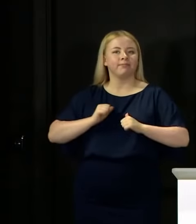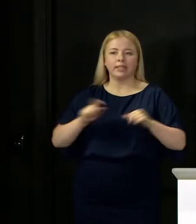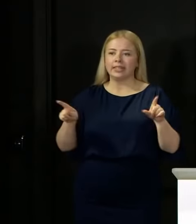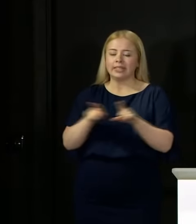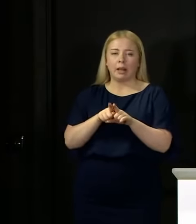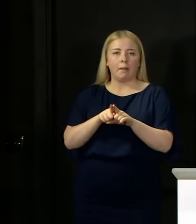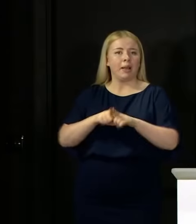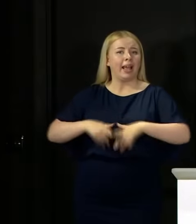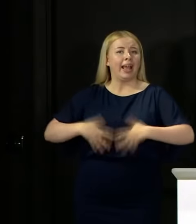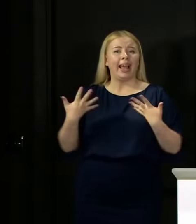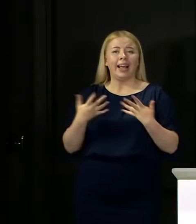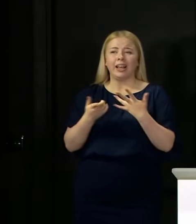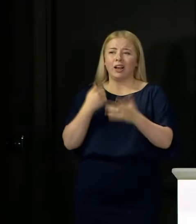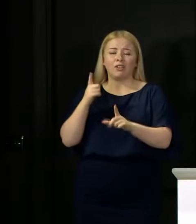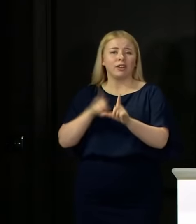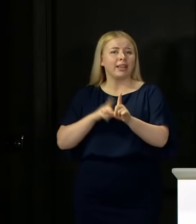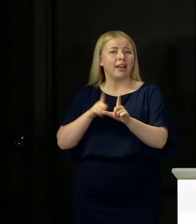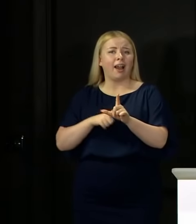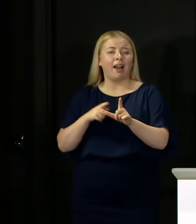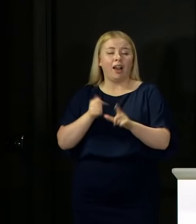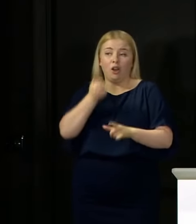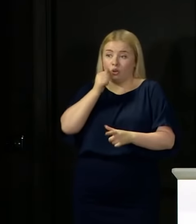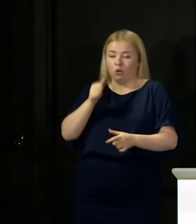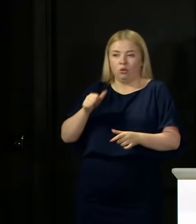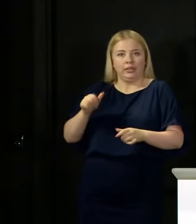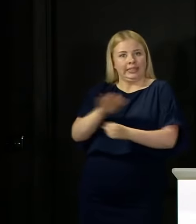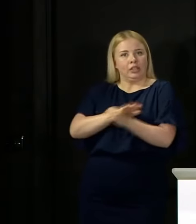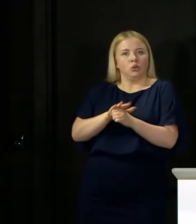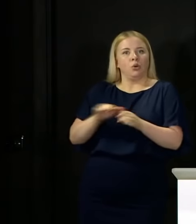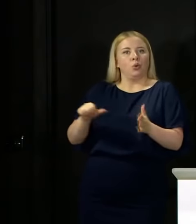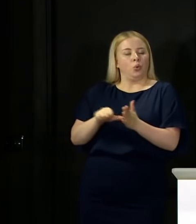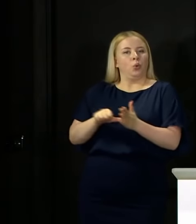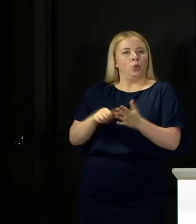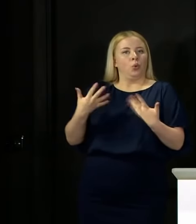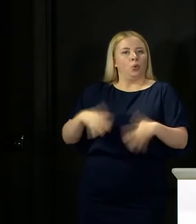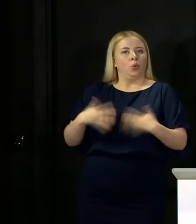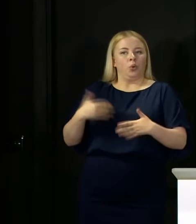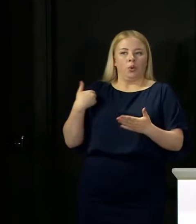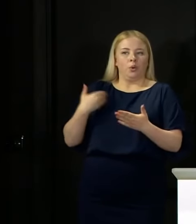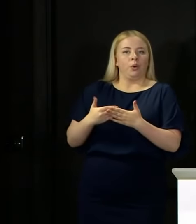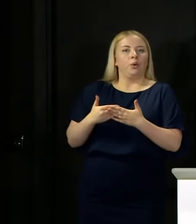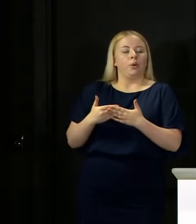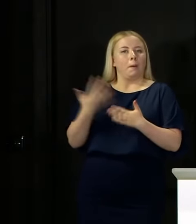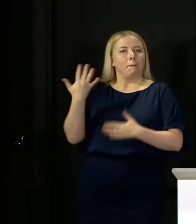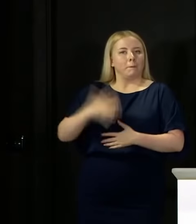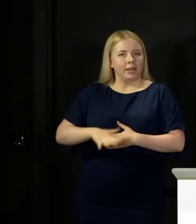last year, notwithstanding the difficult circumstances that we have been living through.